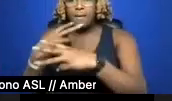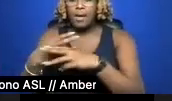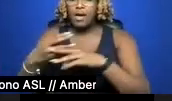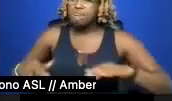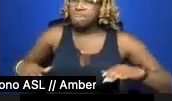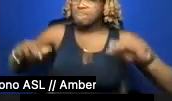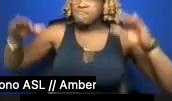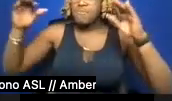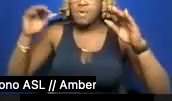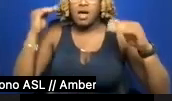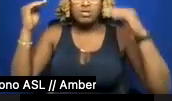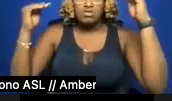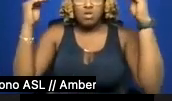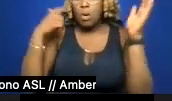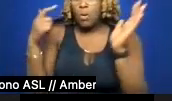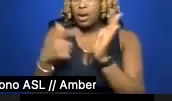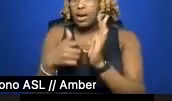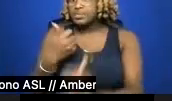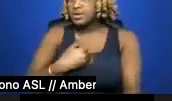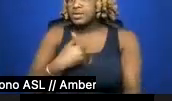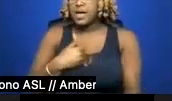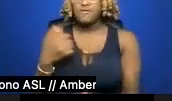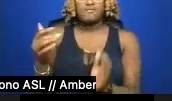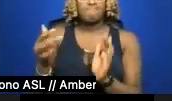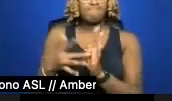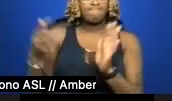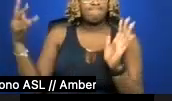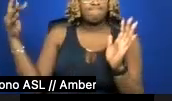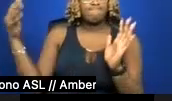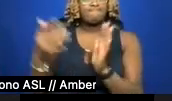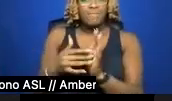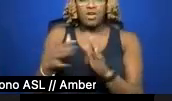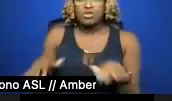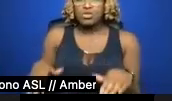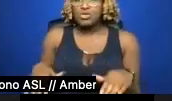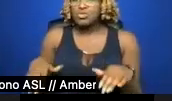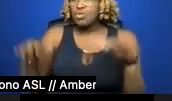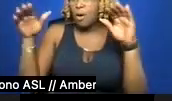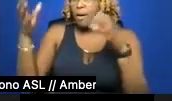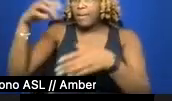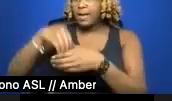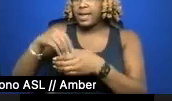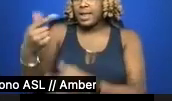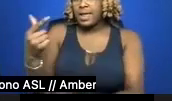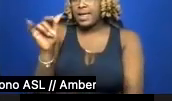myself, how rare it was to grow up by a gayborhood and not know I craved something that was so close.